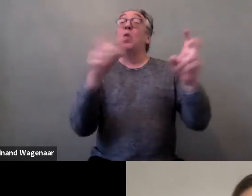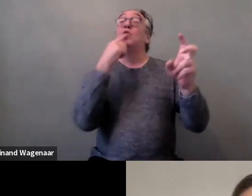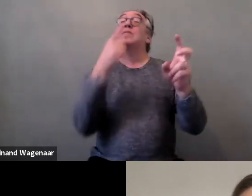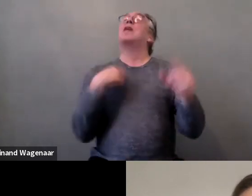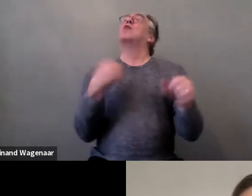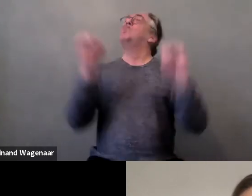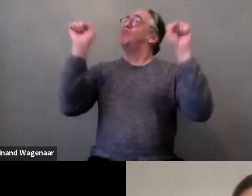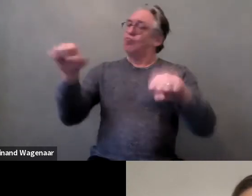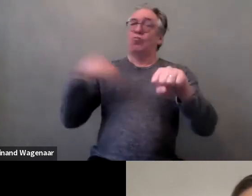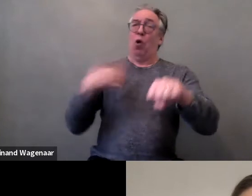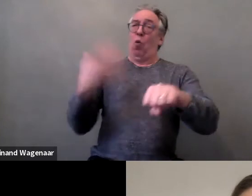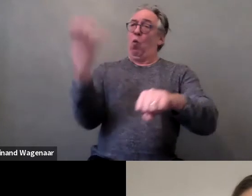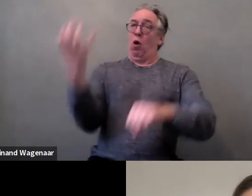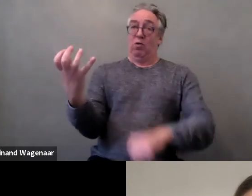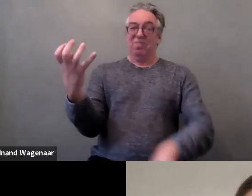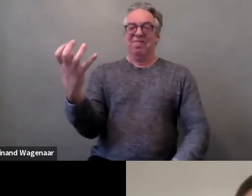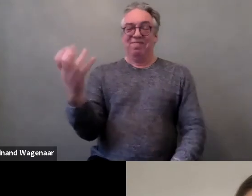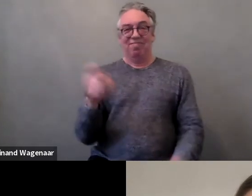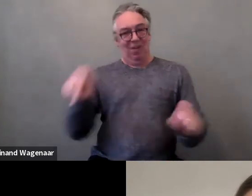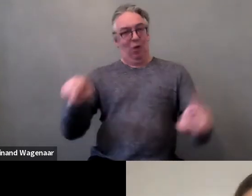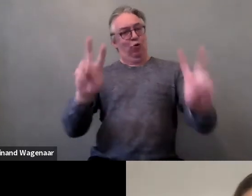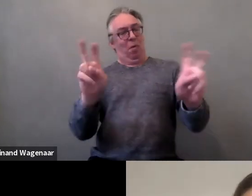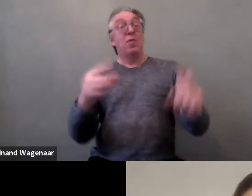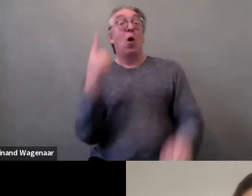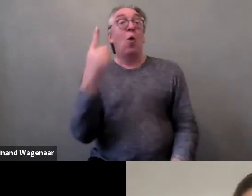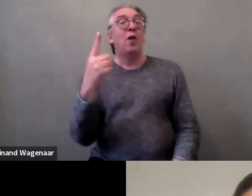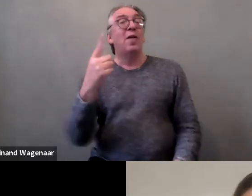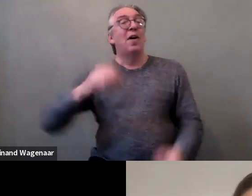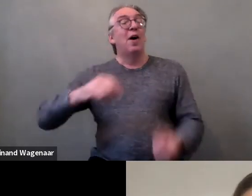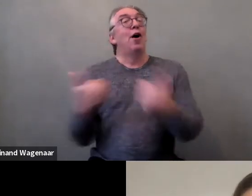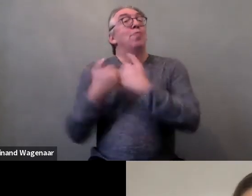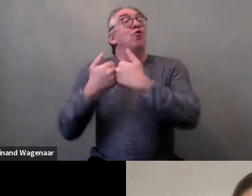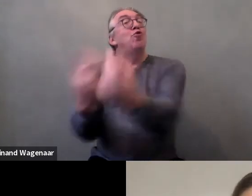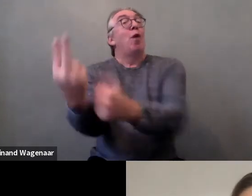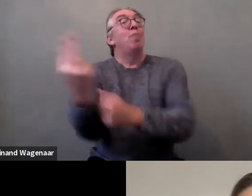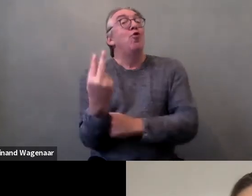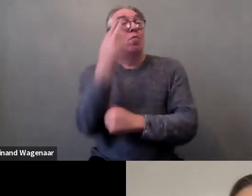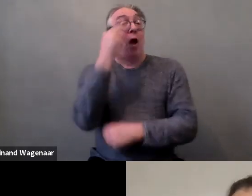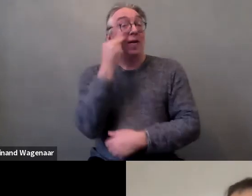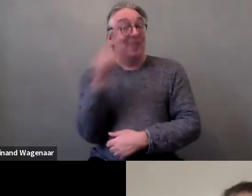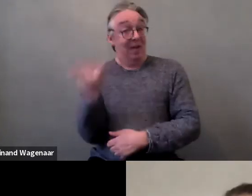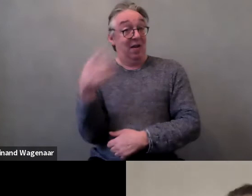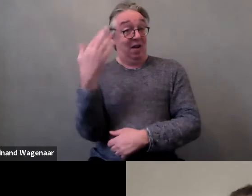a blind couple participated. They've been together for some years.